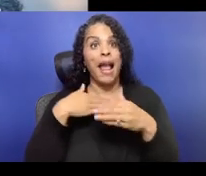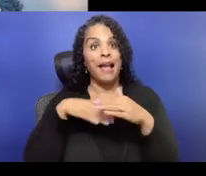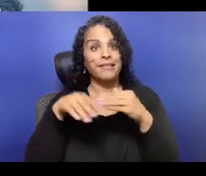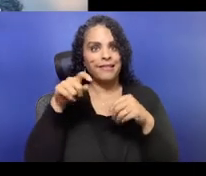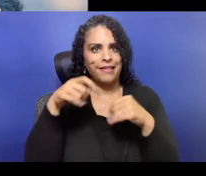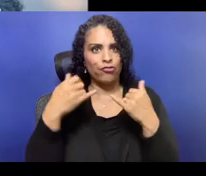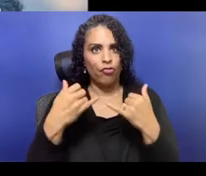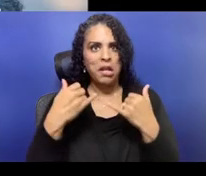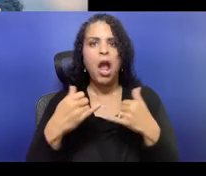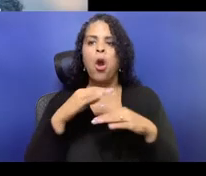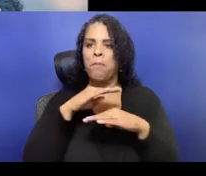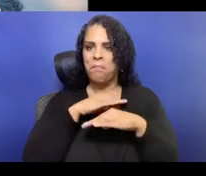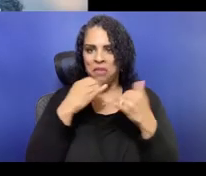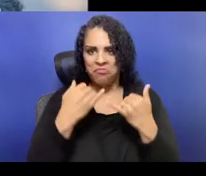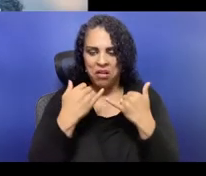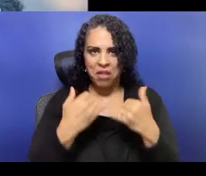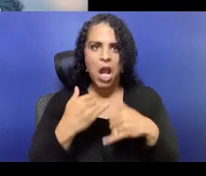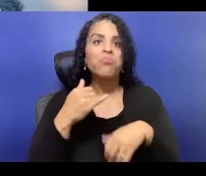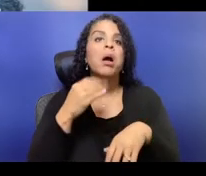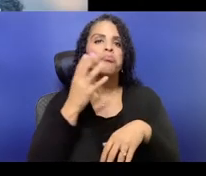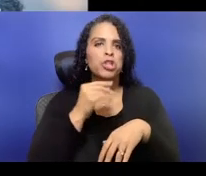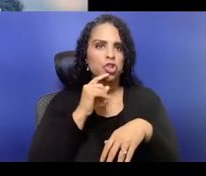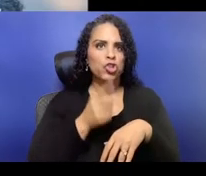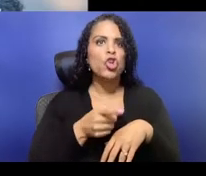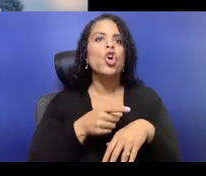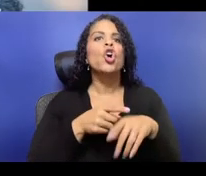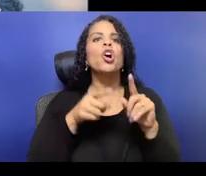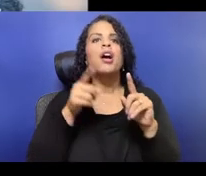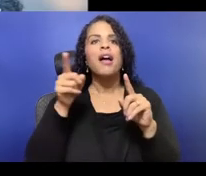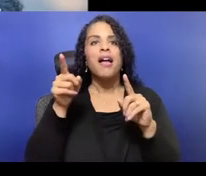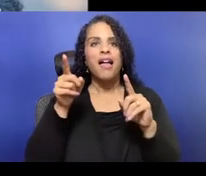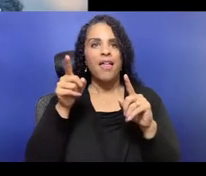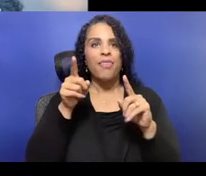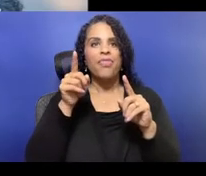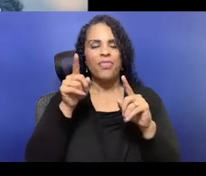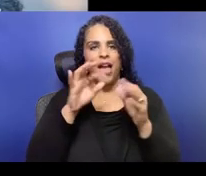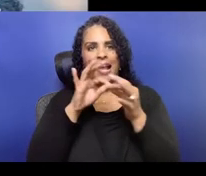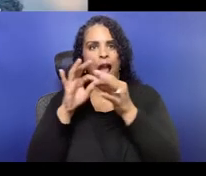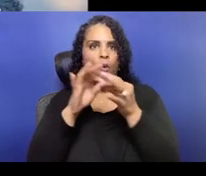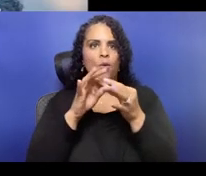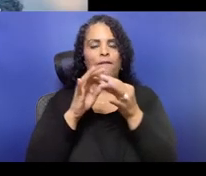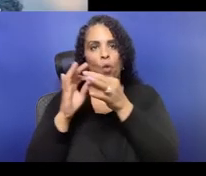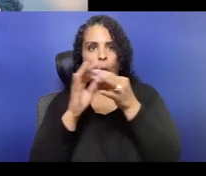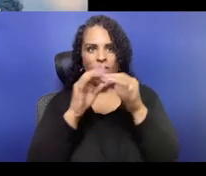or shut my camera off to stretch or readjust because I have a never-ending knee injury.